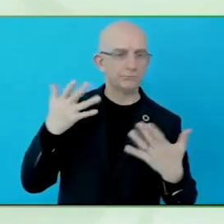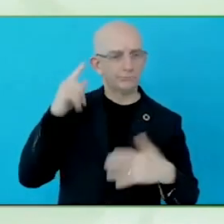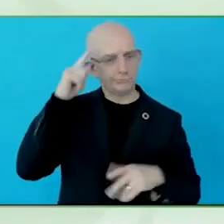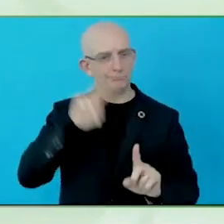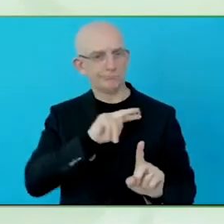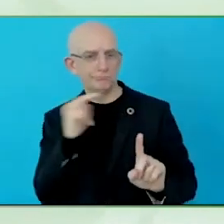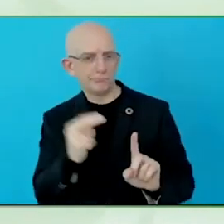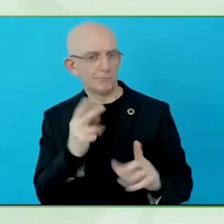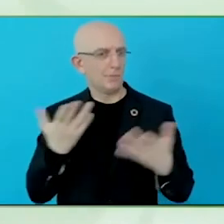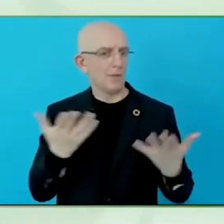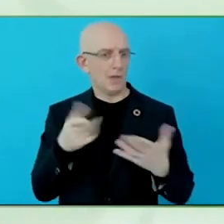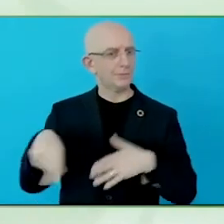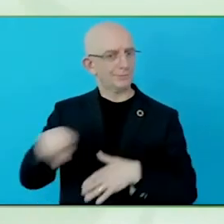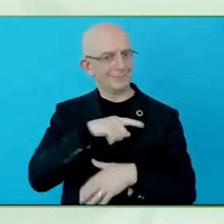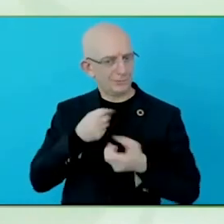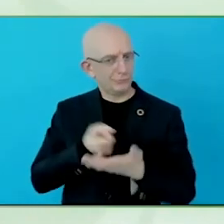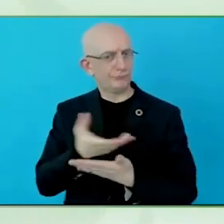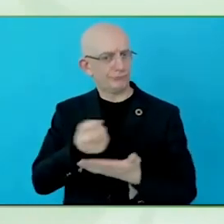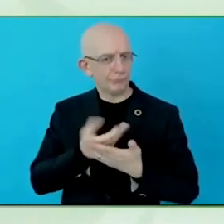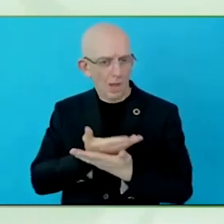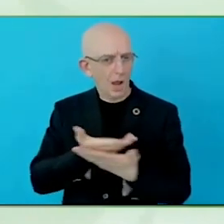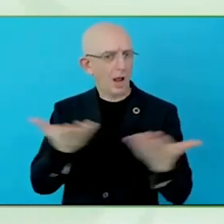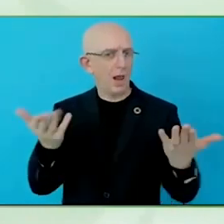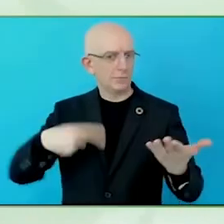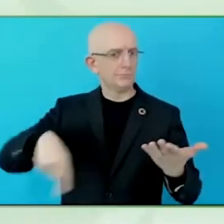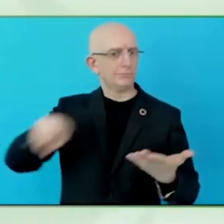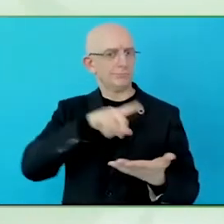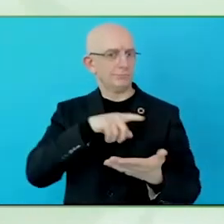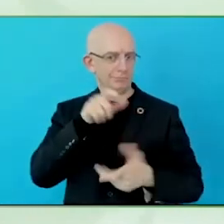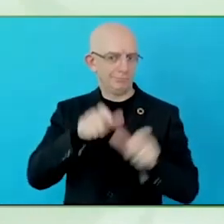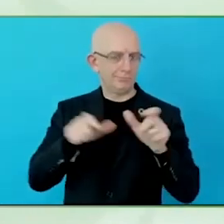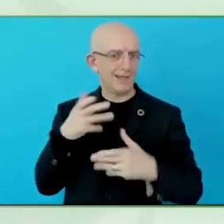environment for children with disabilities, their parents, their